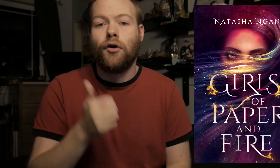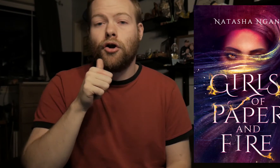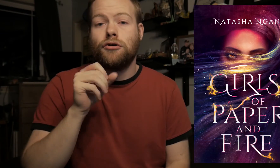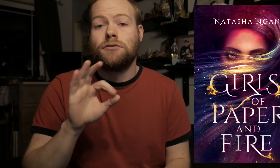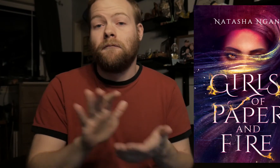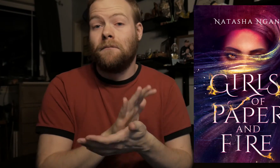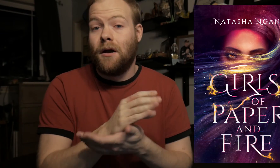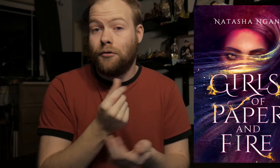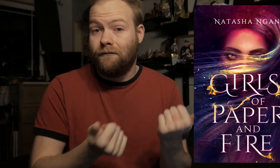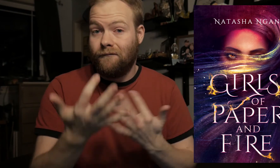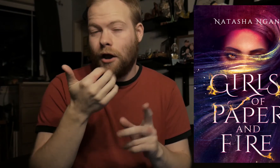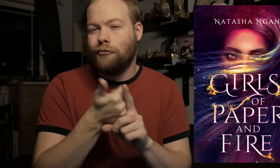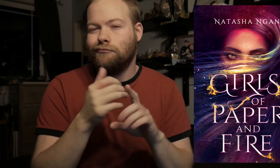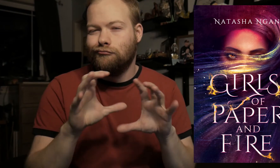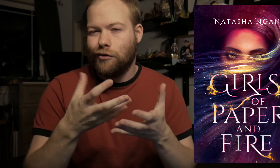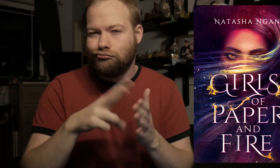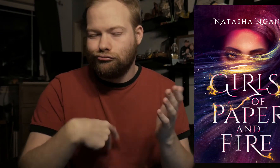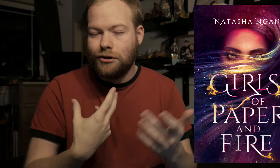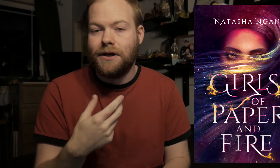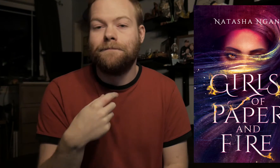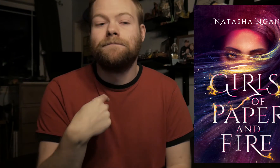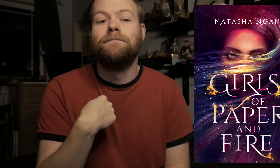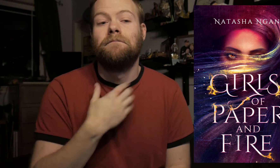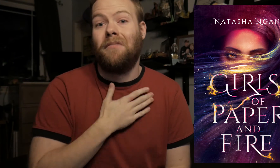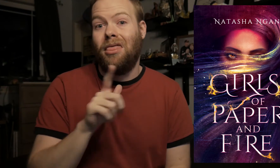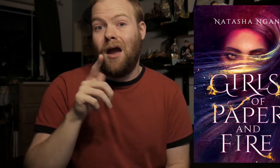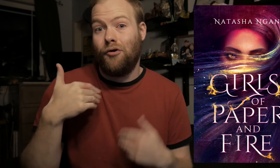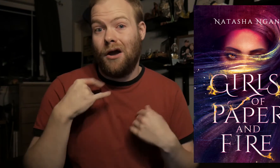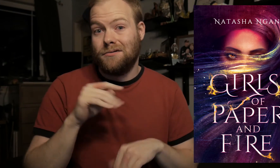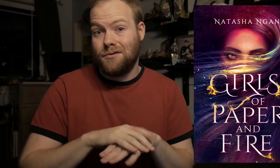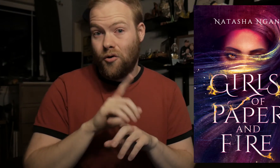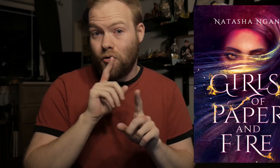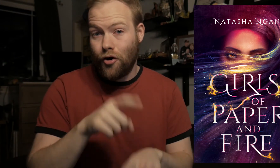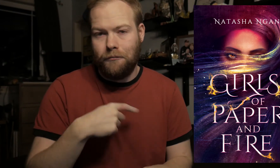Girls of Paper and Fire is the Group Read, and my library has it on order.